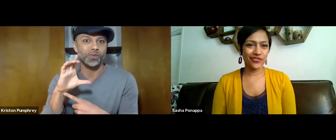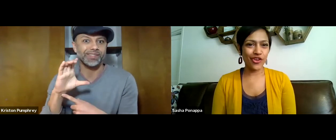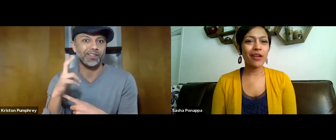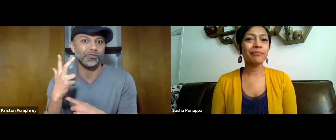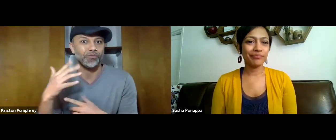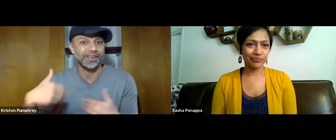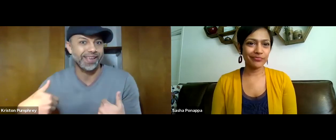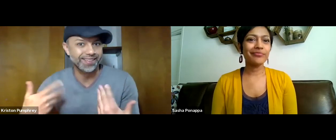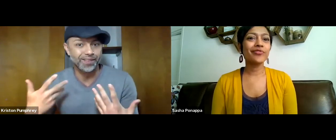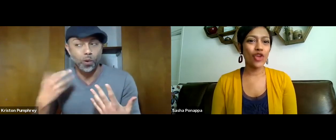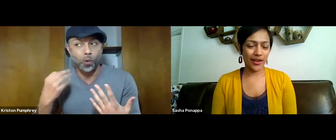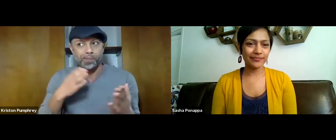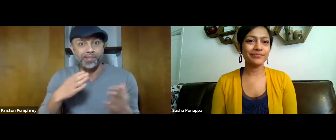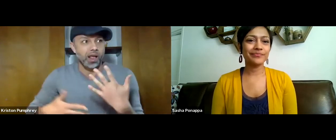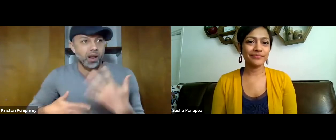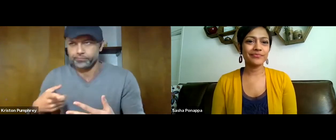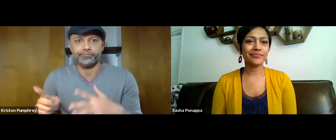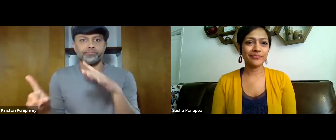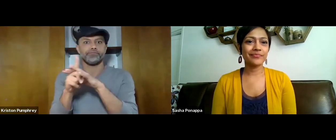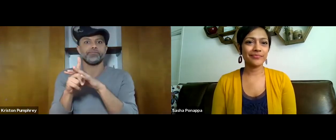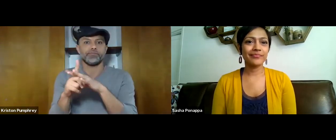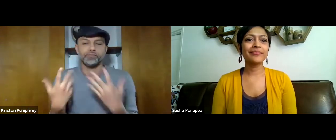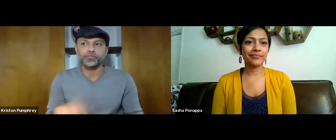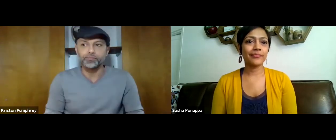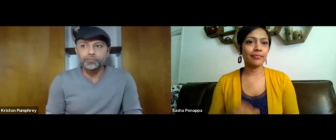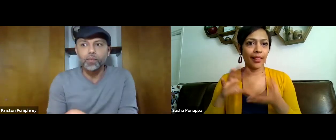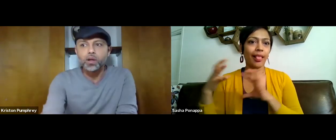may have a 501c3, so if that comes up,